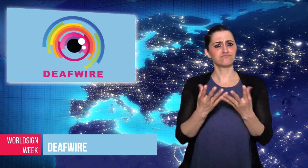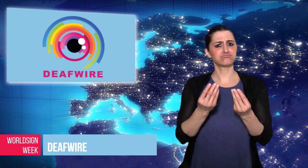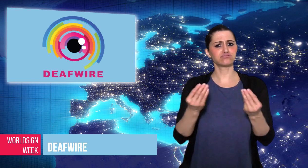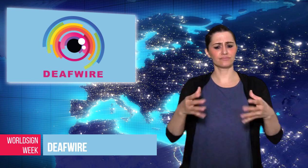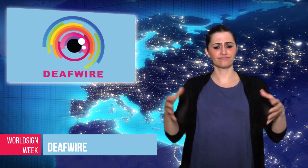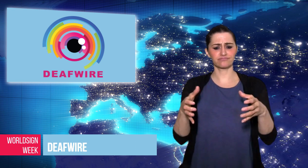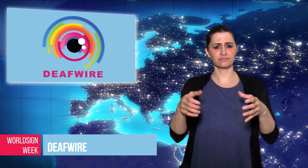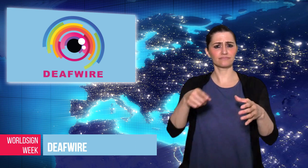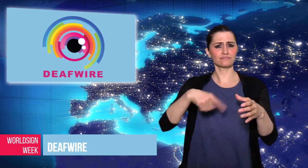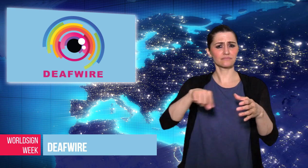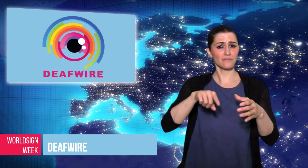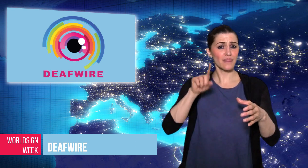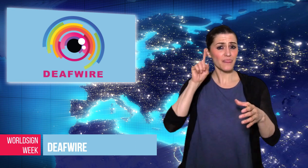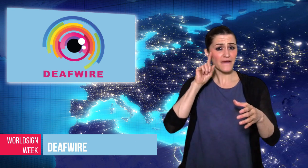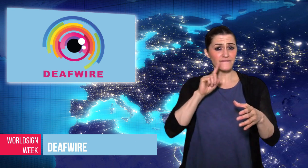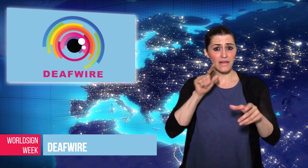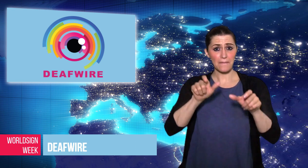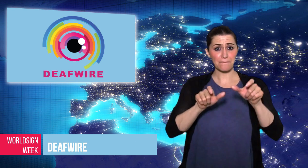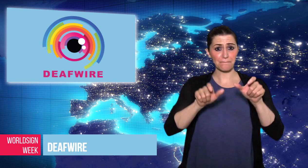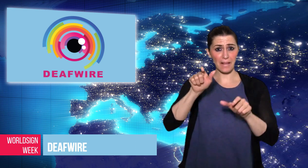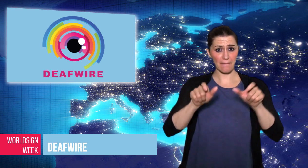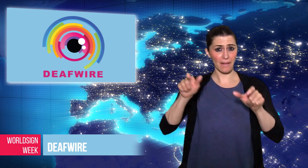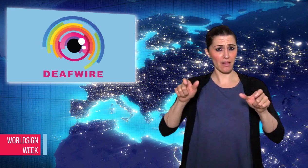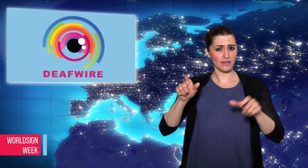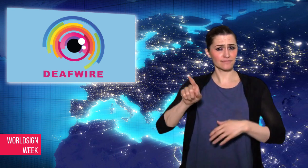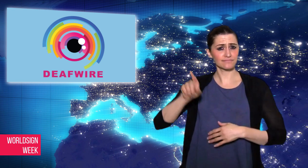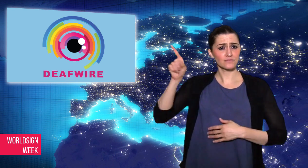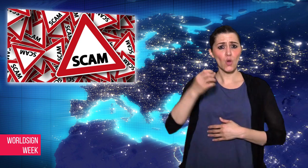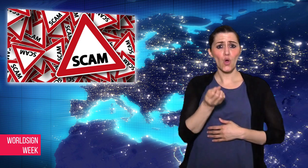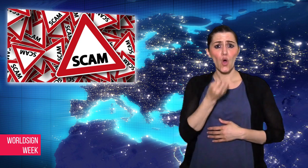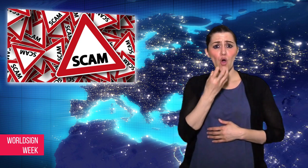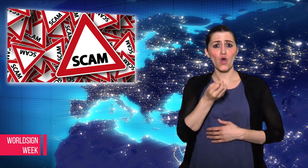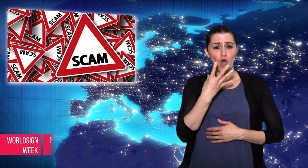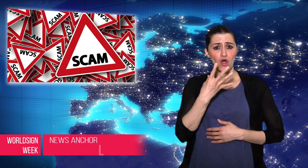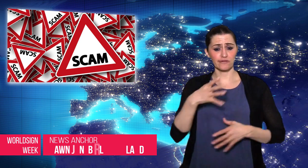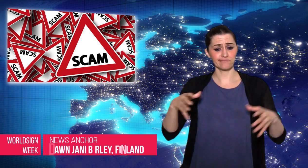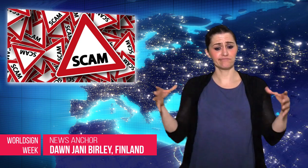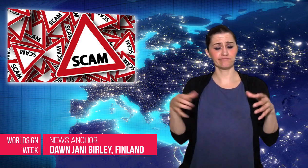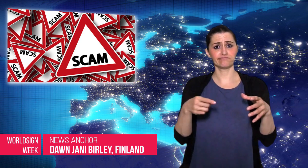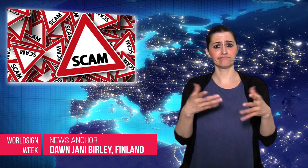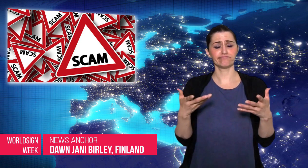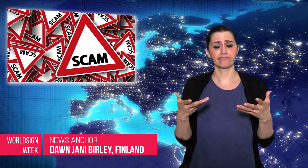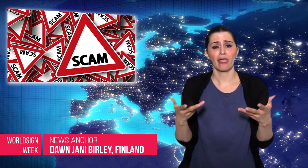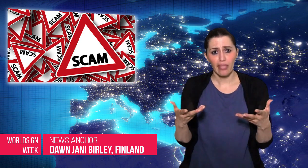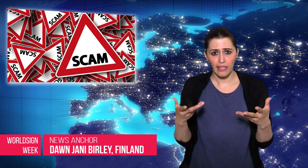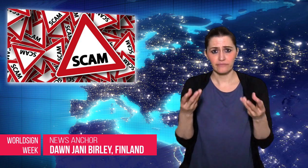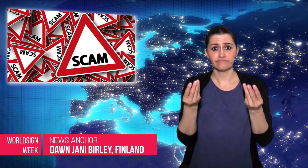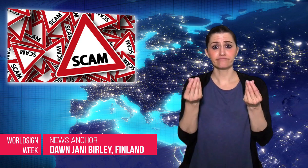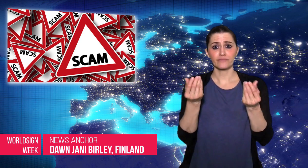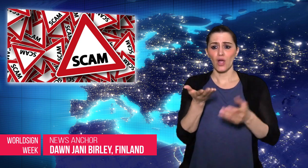Dawn: Dozens of Deaf people in Hong Kong